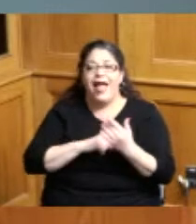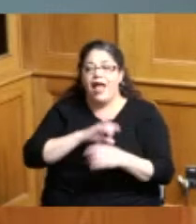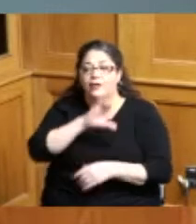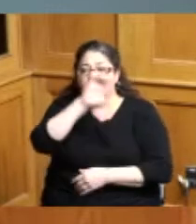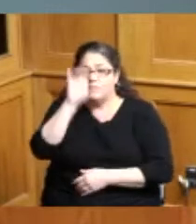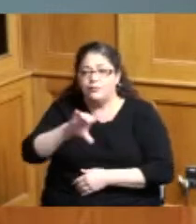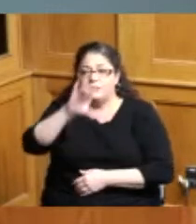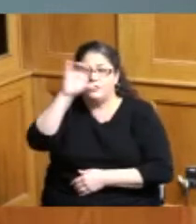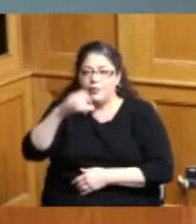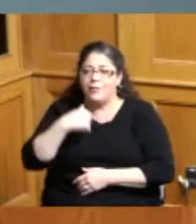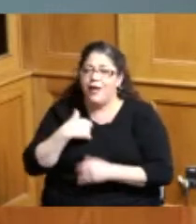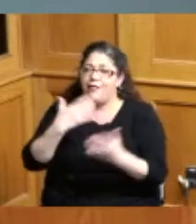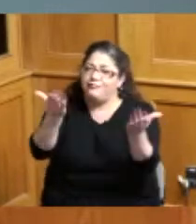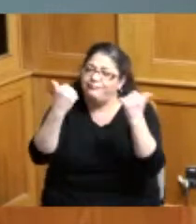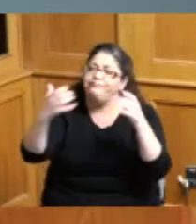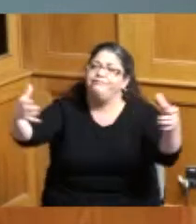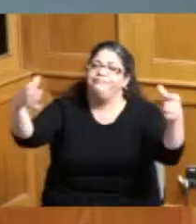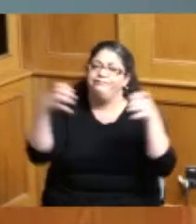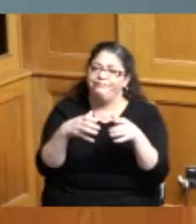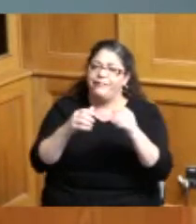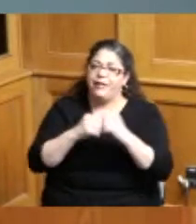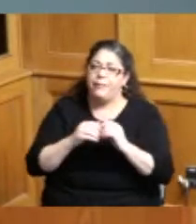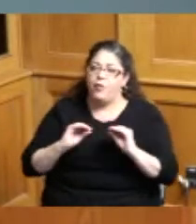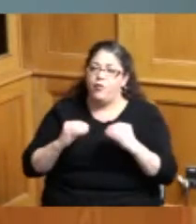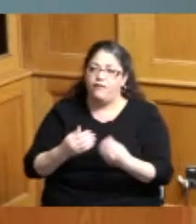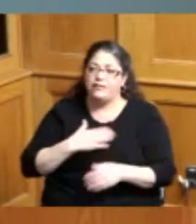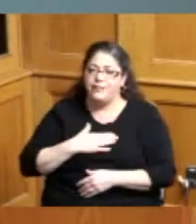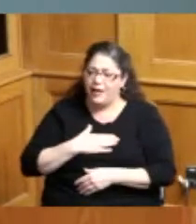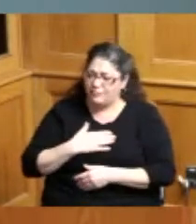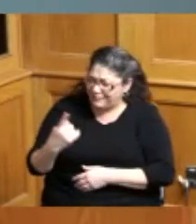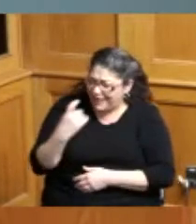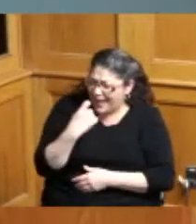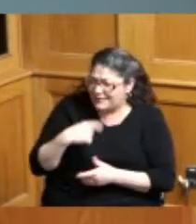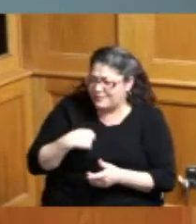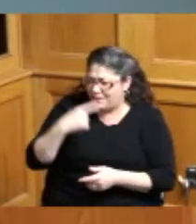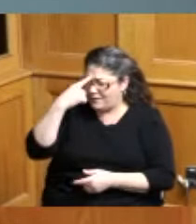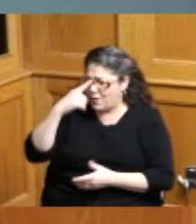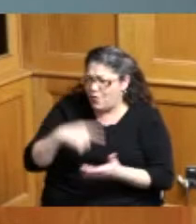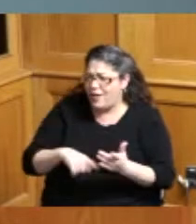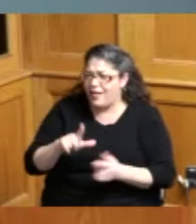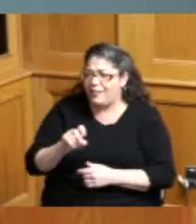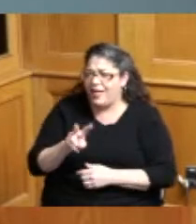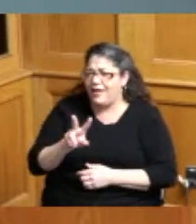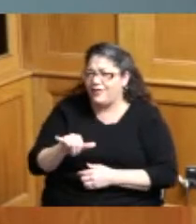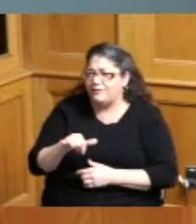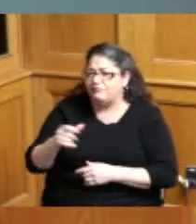my office as it relates to what they're asking for the levy itself and they want to keep the